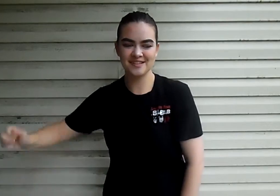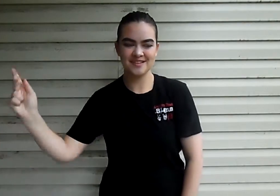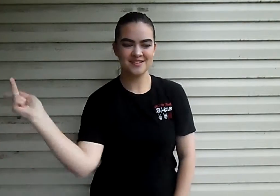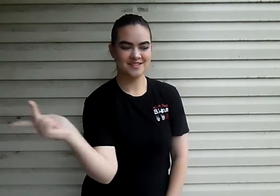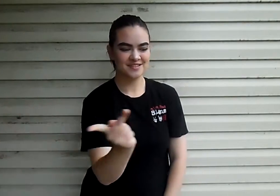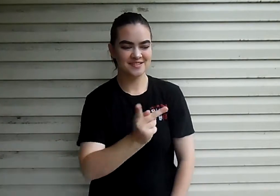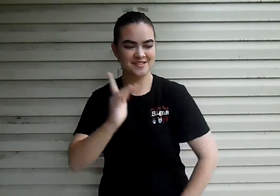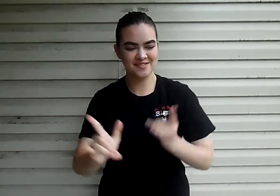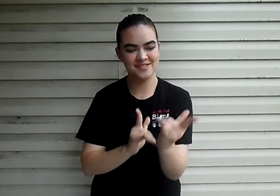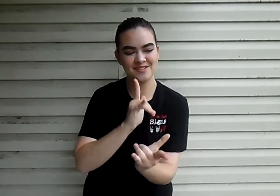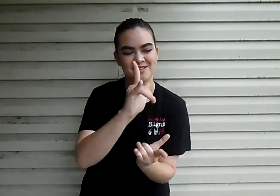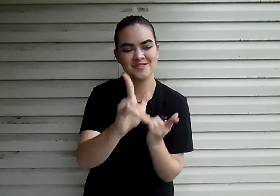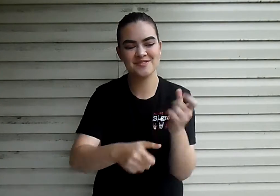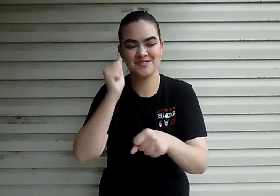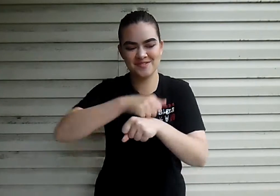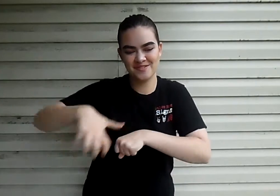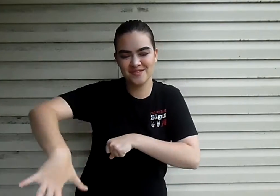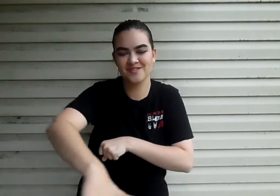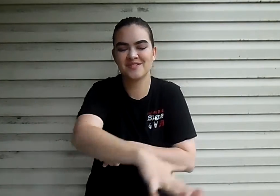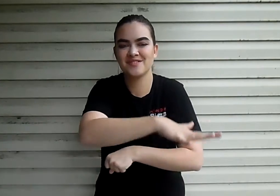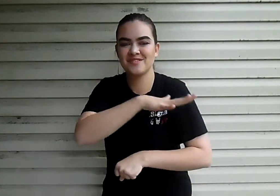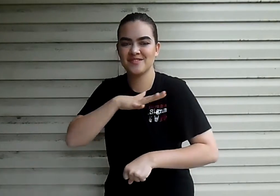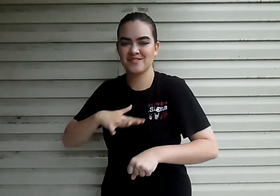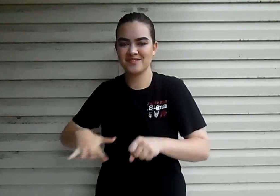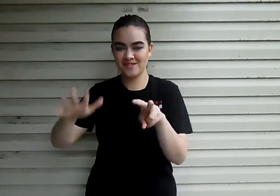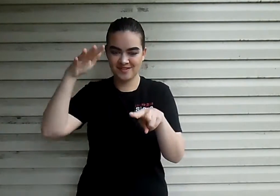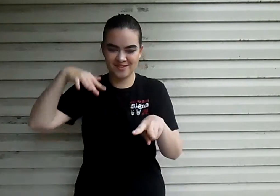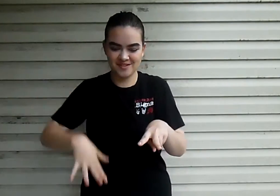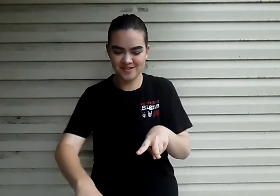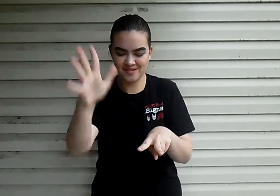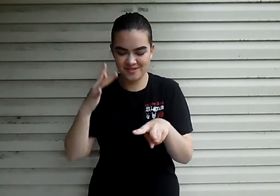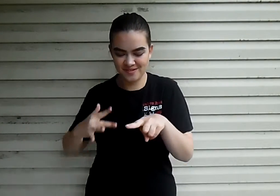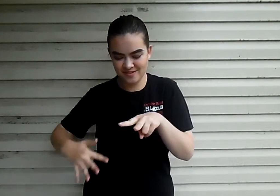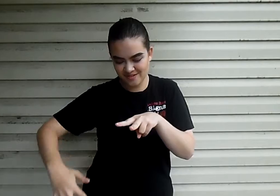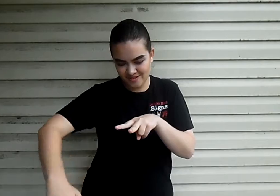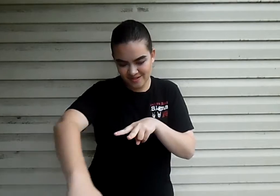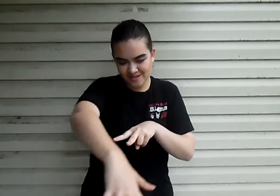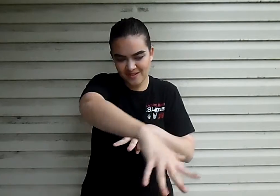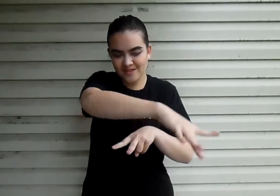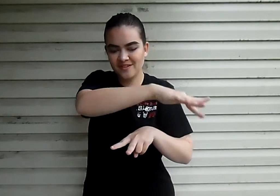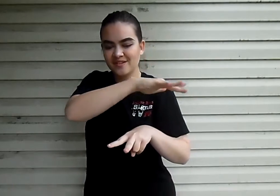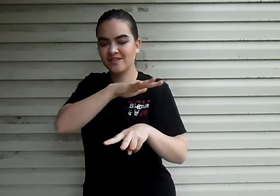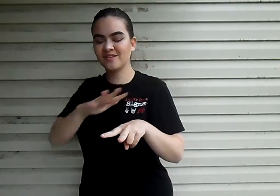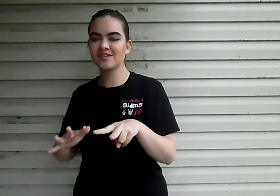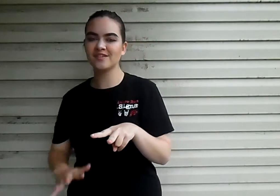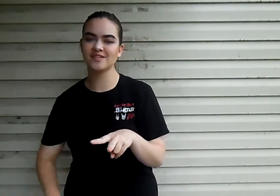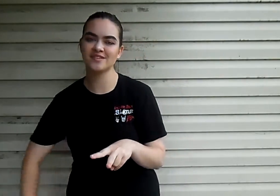We made love by the ocean As the waves crashed around you